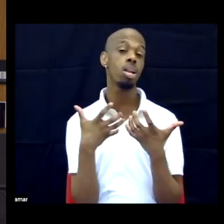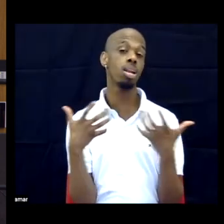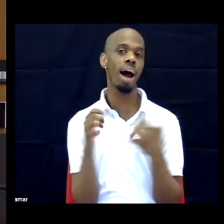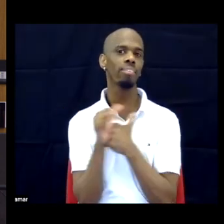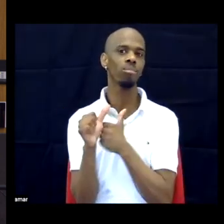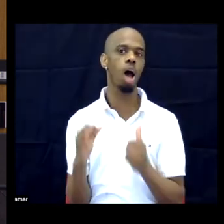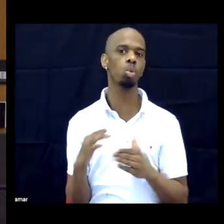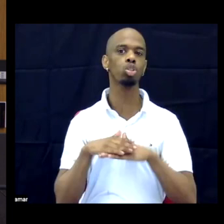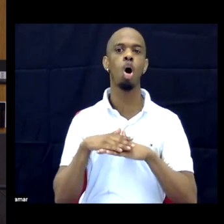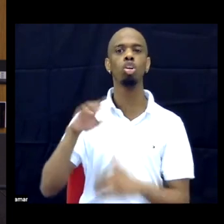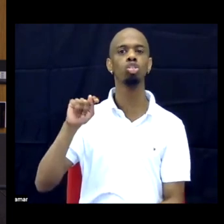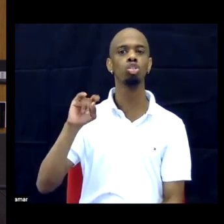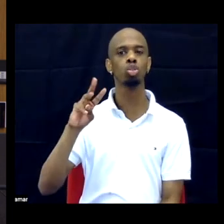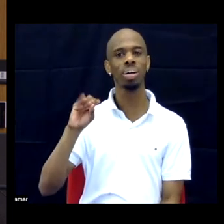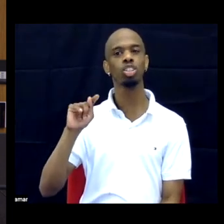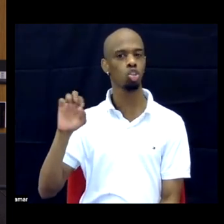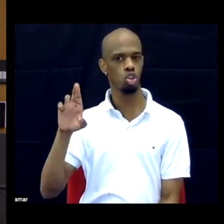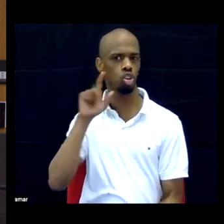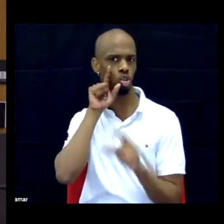And so I wonder if you want to say anything -- I mean, the book is one